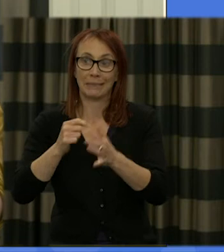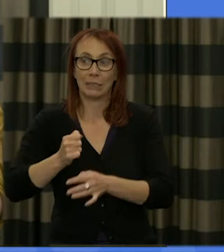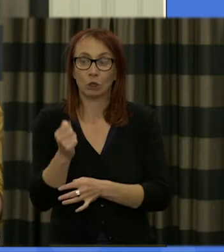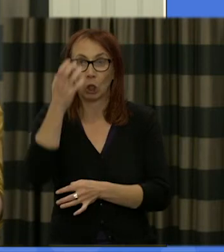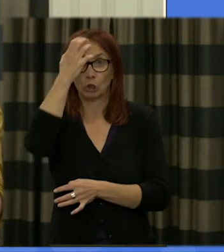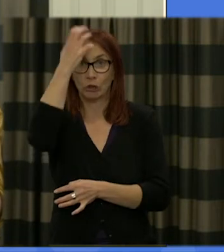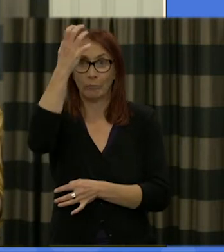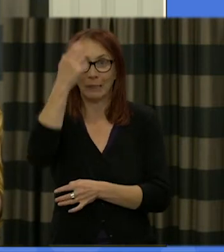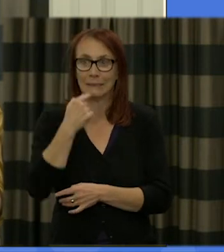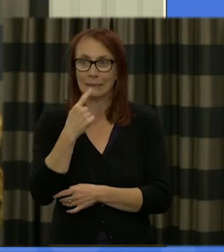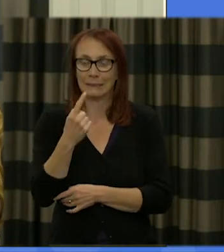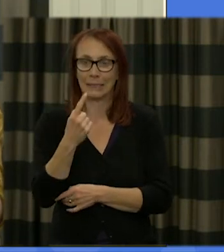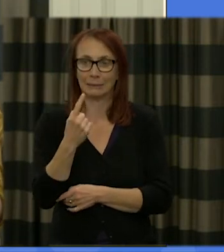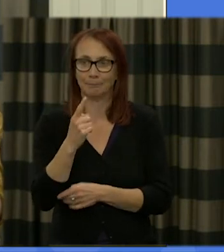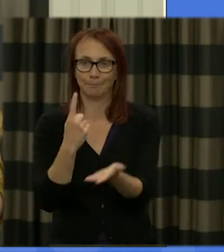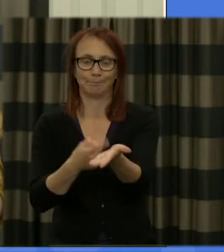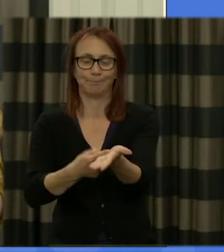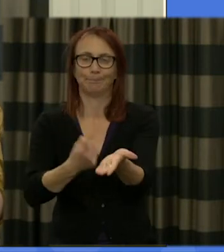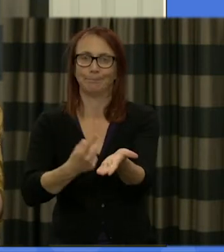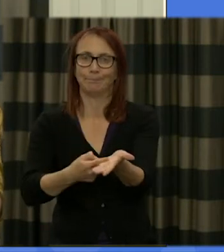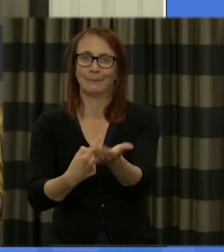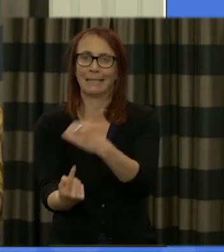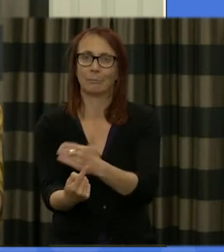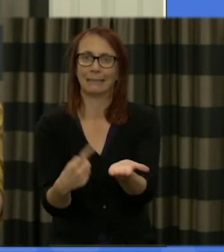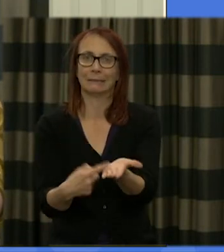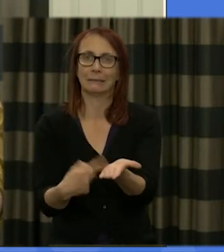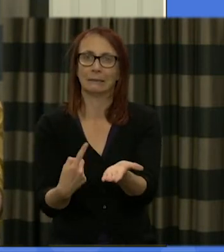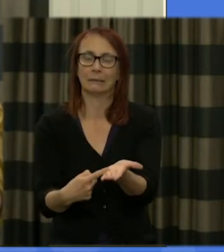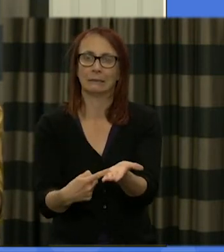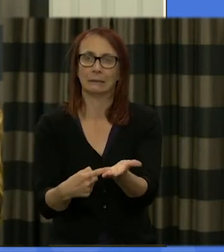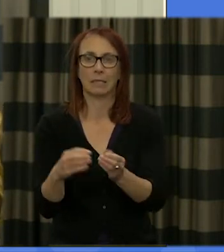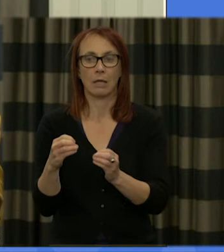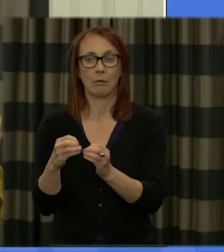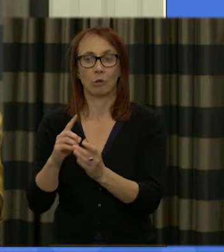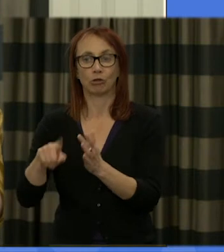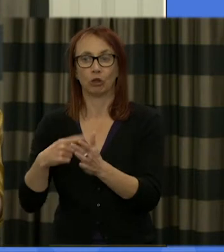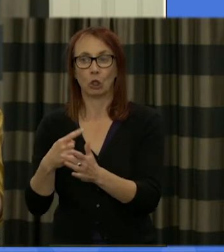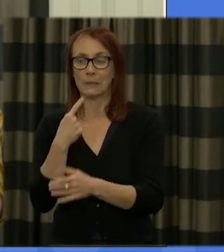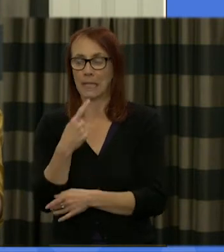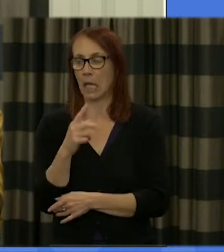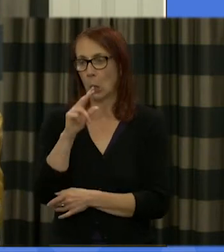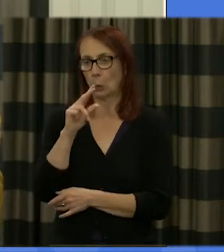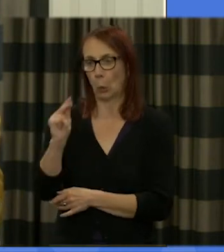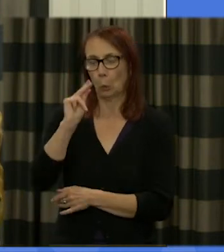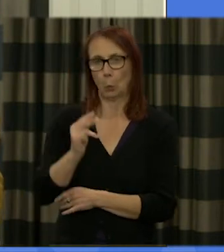question of independence back onto the agenda we've seen that Boris join us in the play manners that are disappointed by saying nor thank you very much we'll